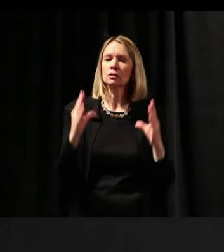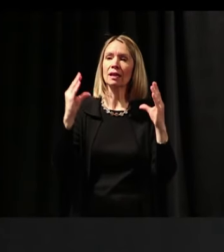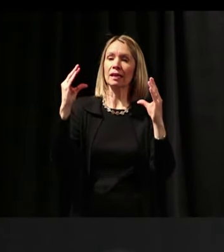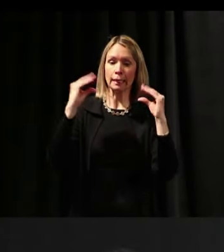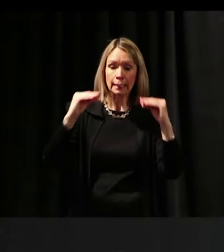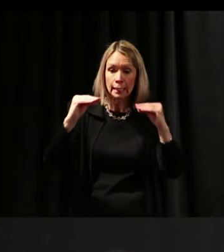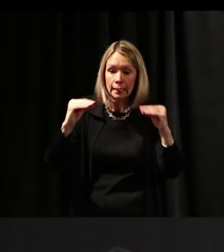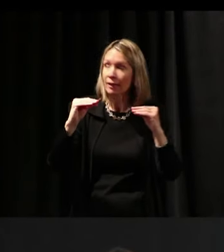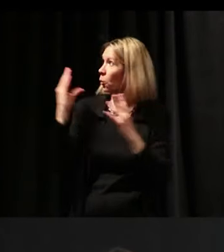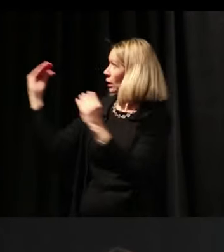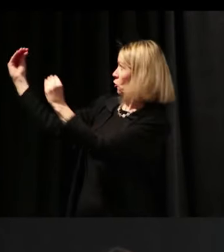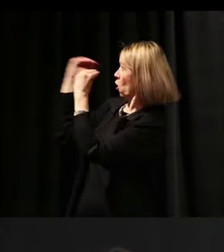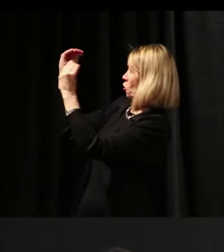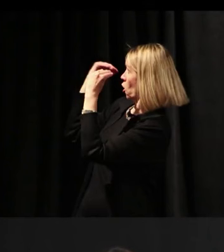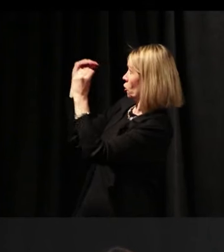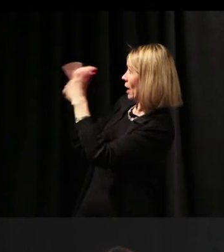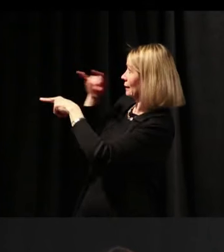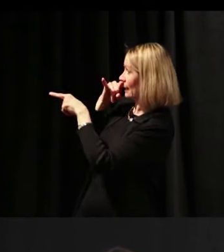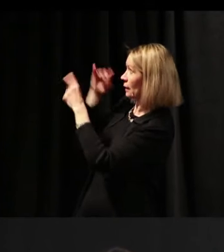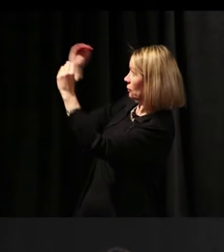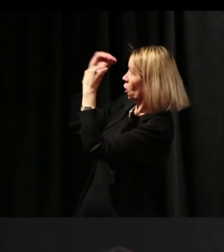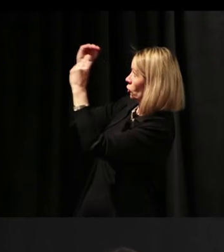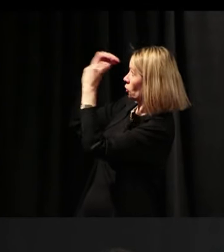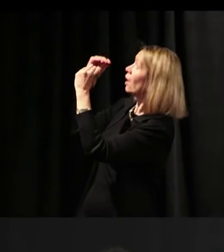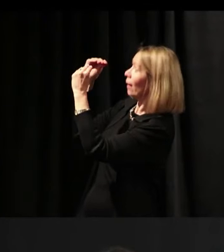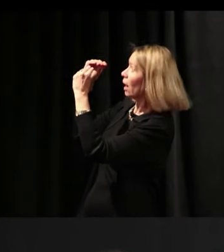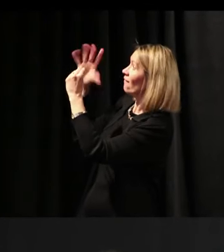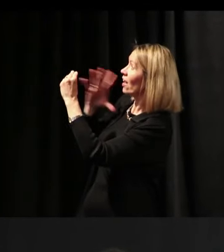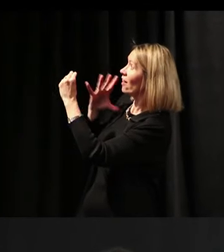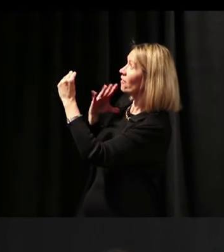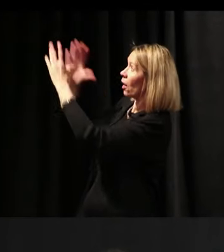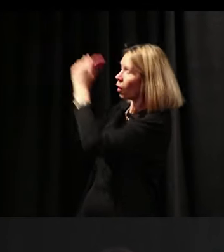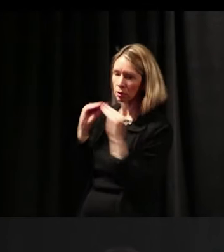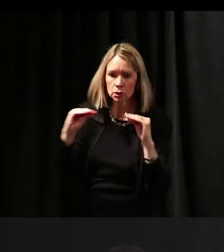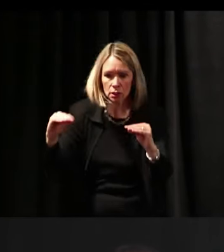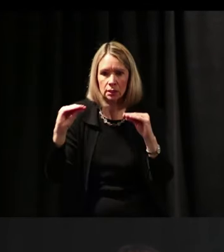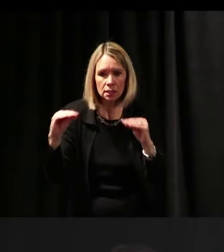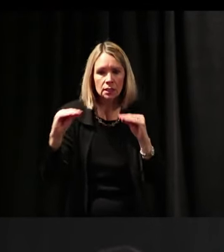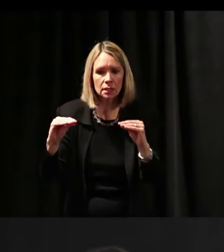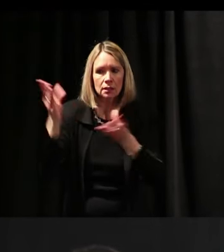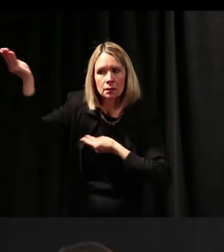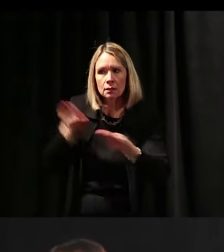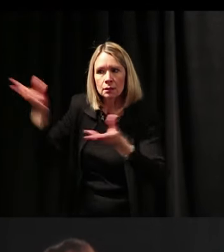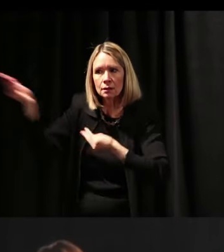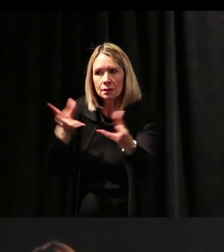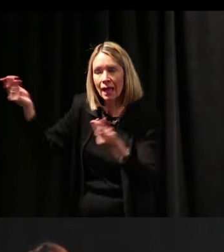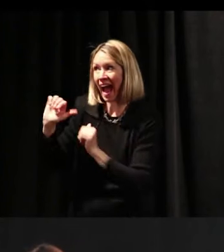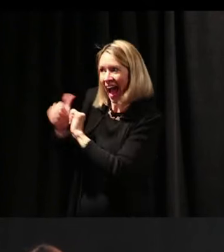the way they were taught. So, if you see this kind of thing going on, you need to say,